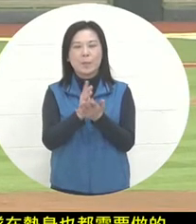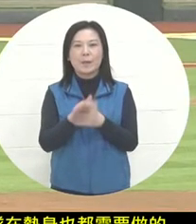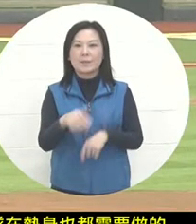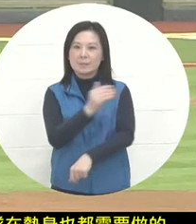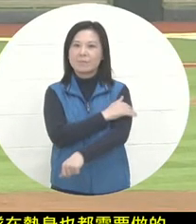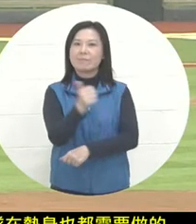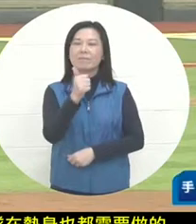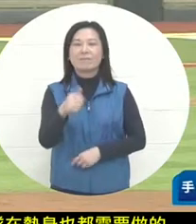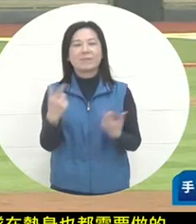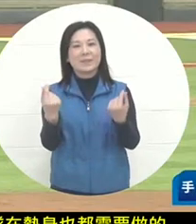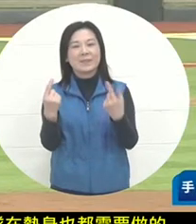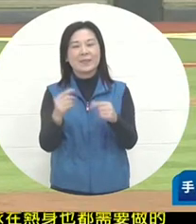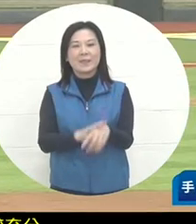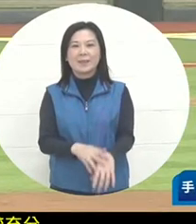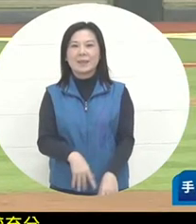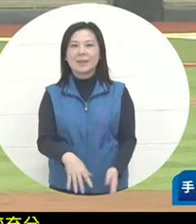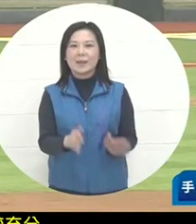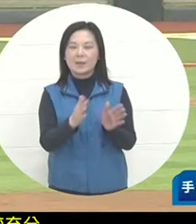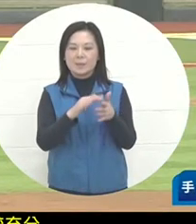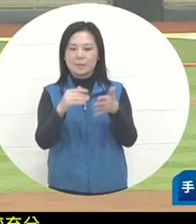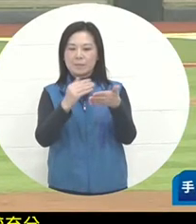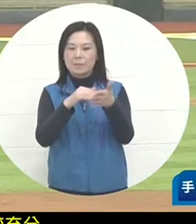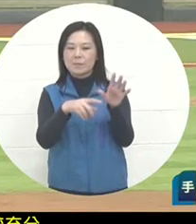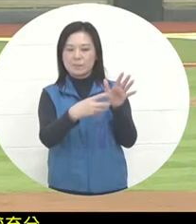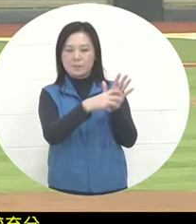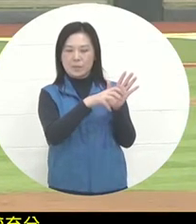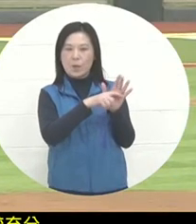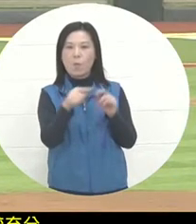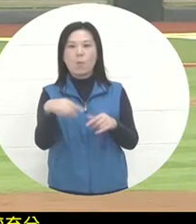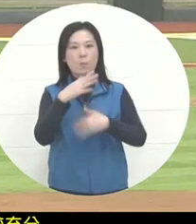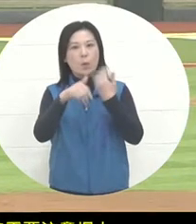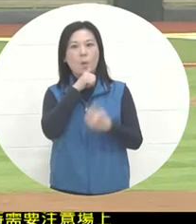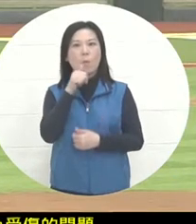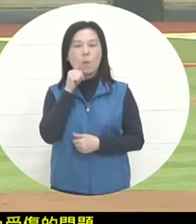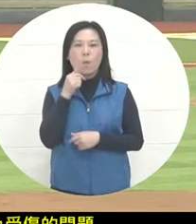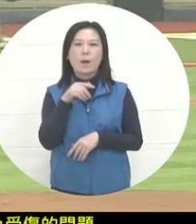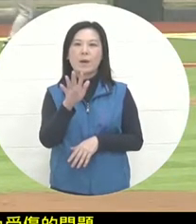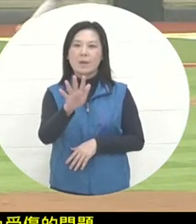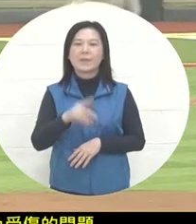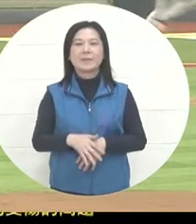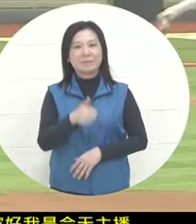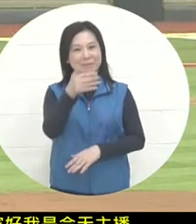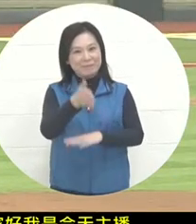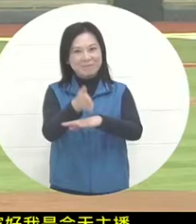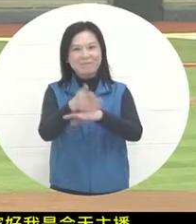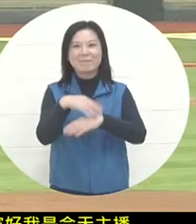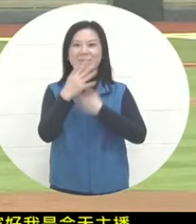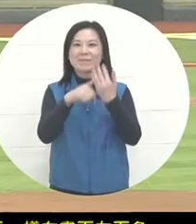there is one of our sign language teachers in the lower left corner of the screen. Thank you to our sign language teacher